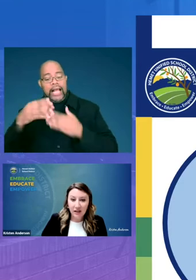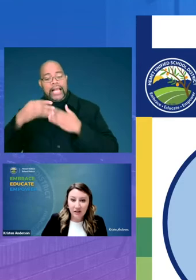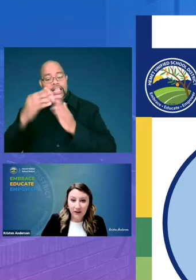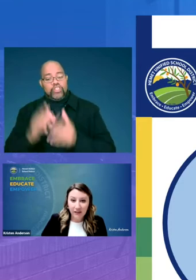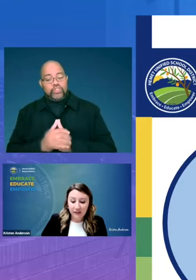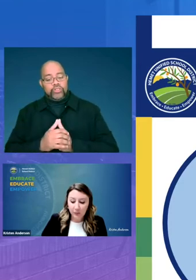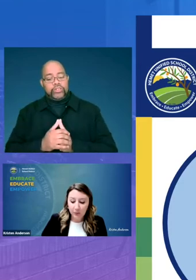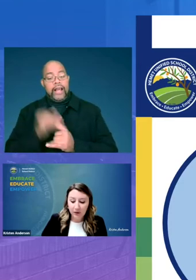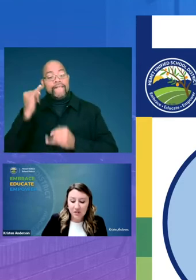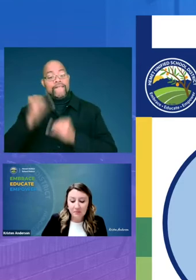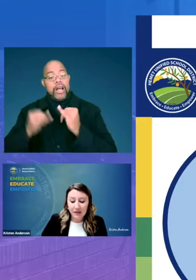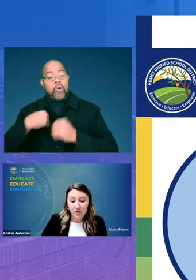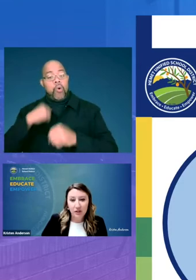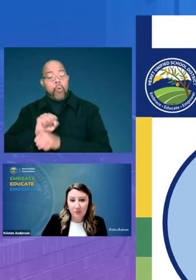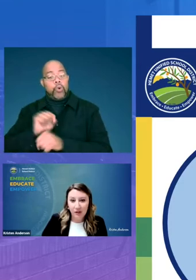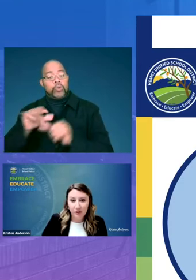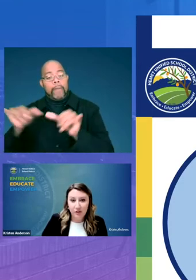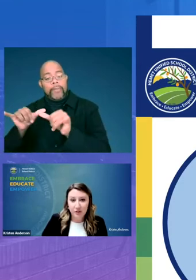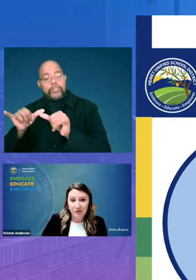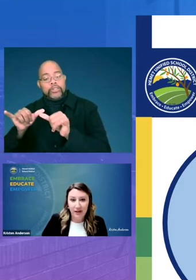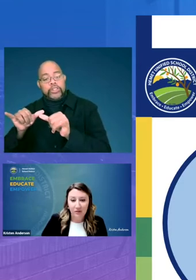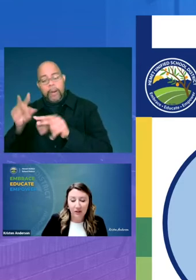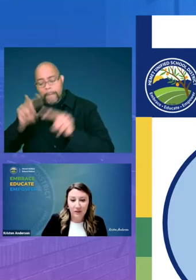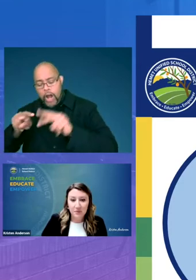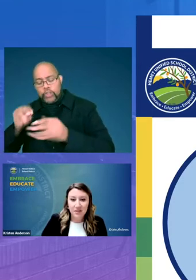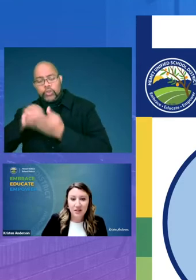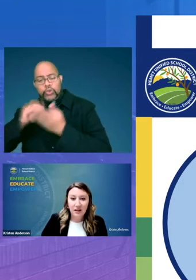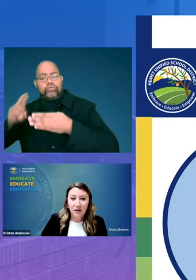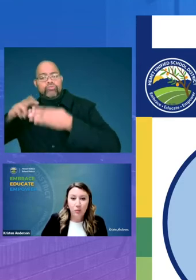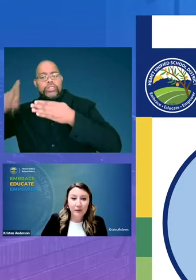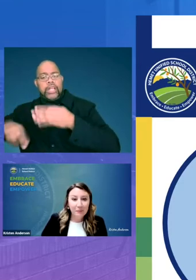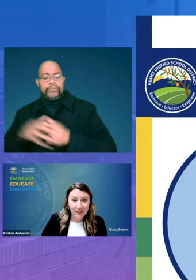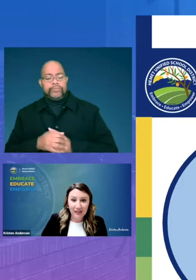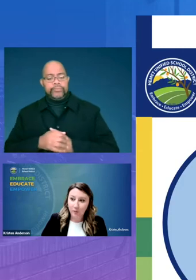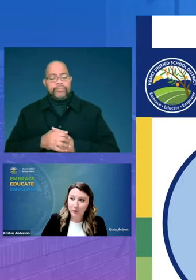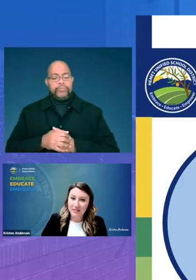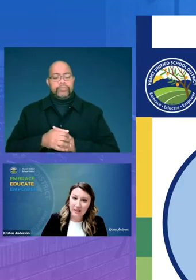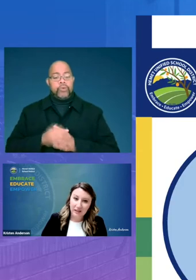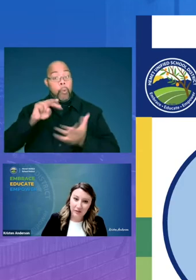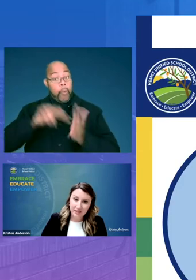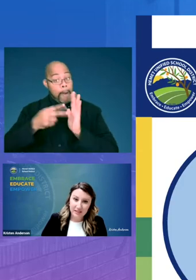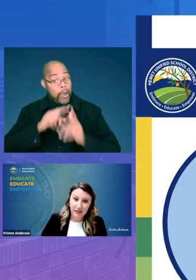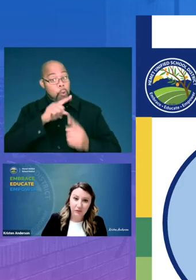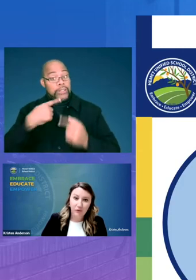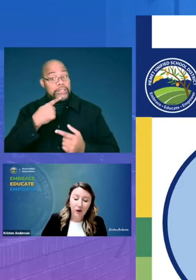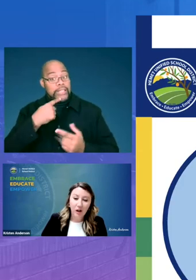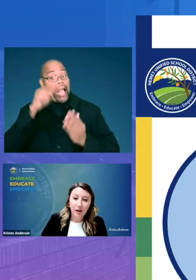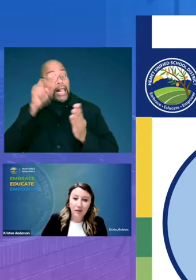and finally we work to measure and monitor student outcomes we mean it when we say literacy for all